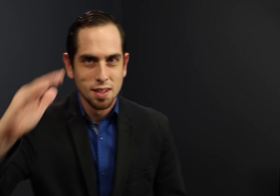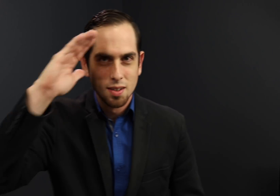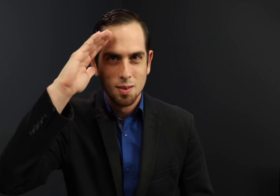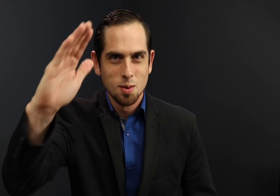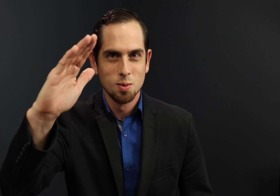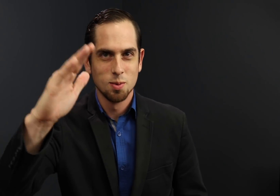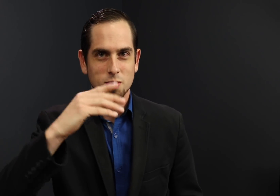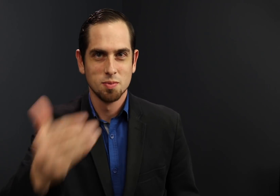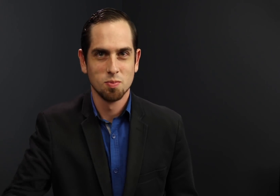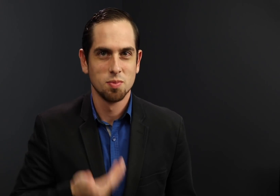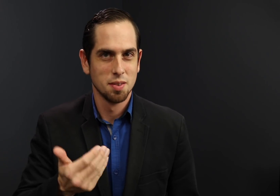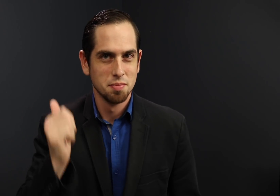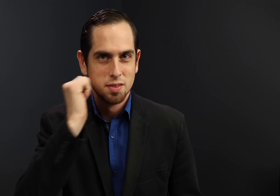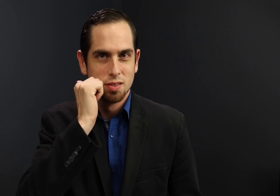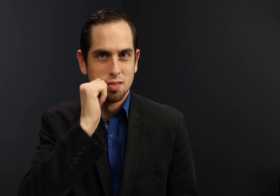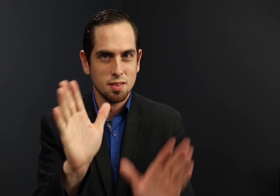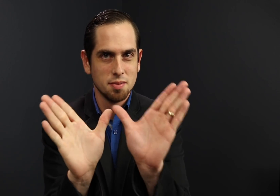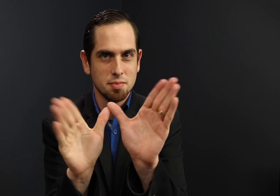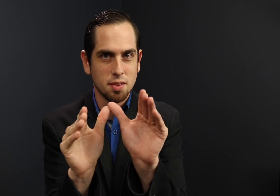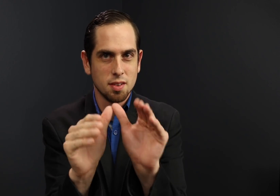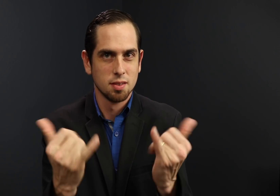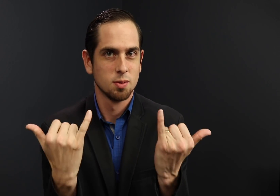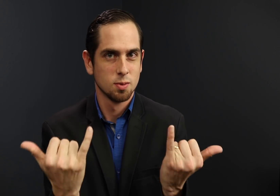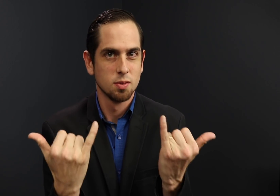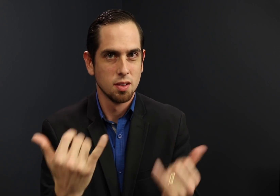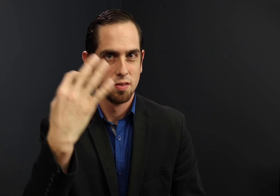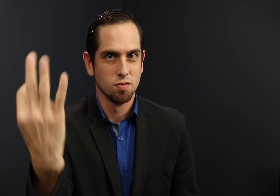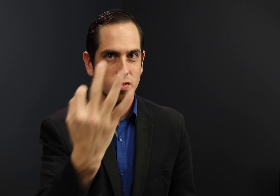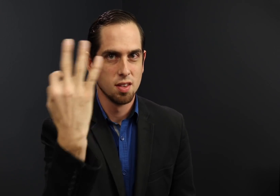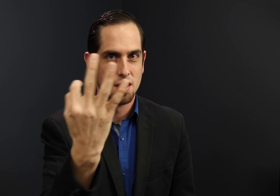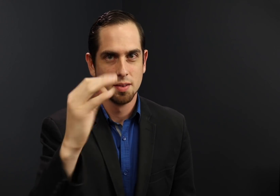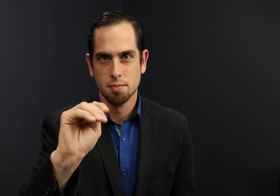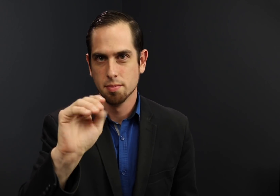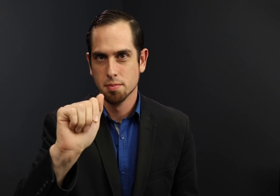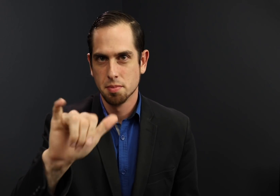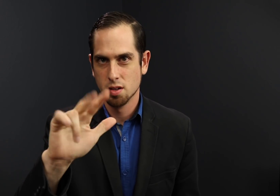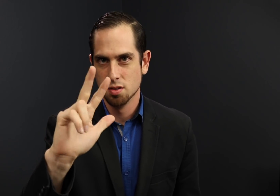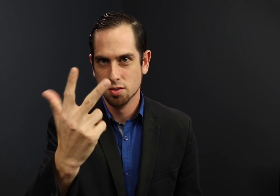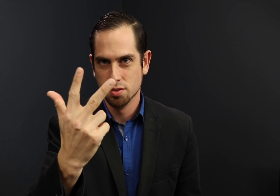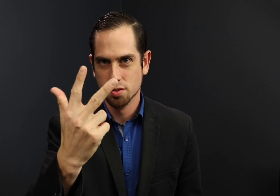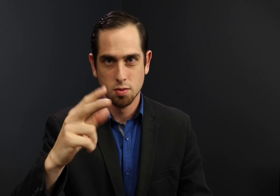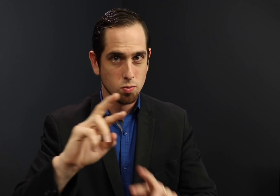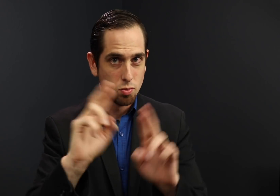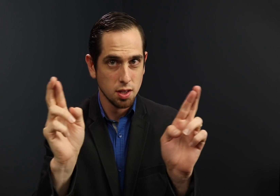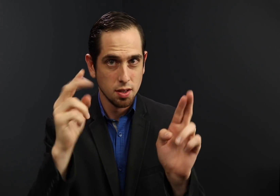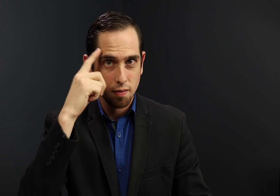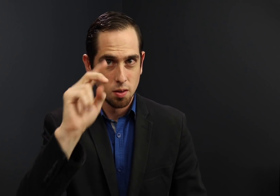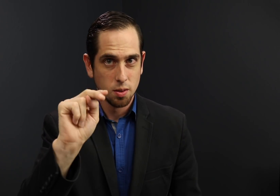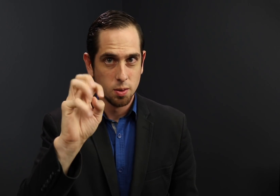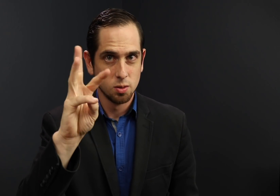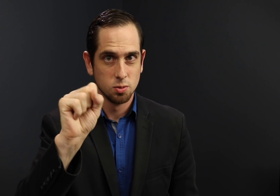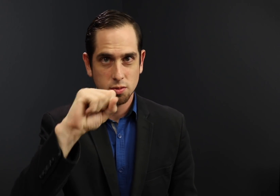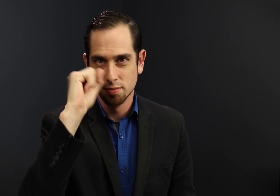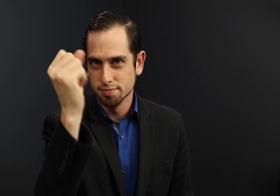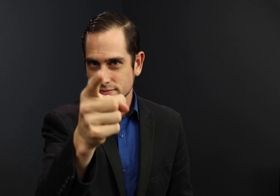Hello, welcome to the Daily Moth! It is Friday, May 3. Ready for news?